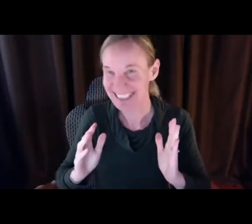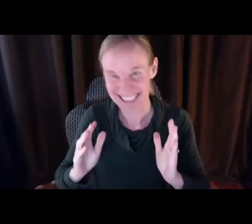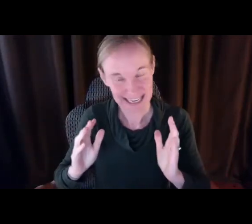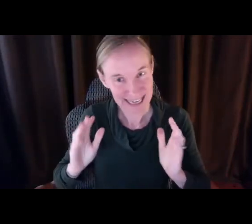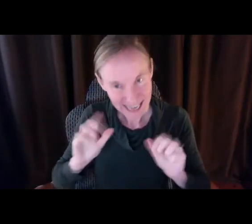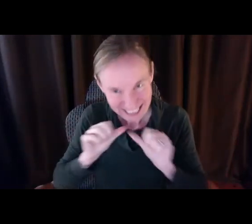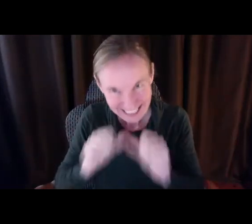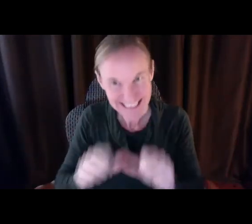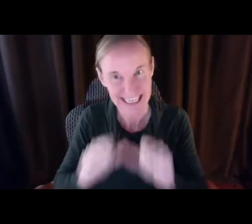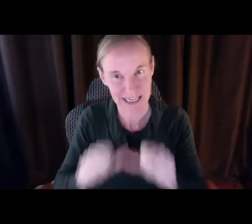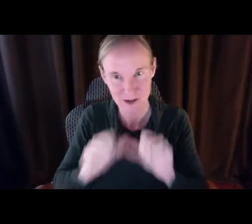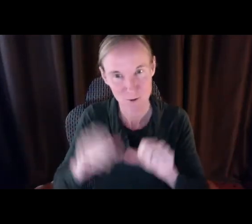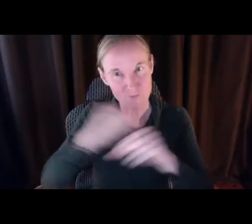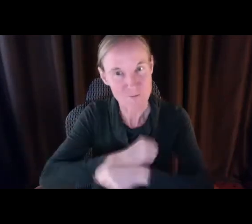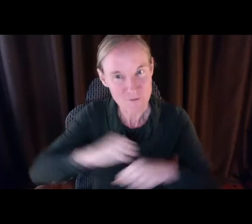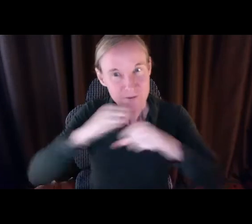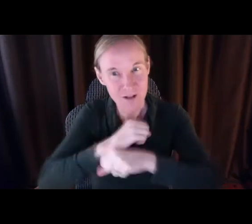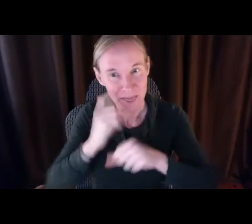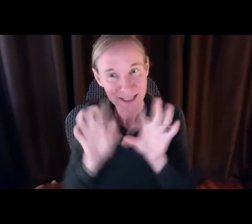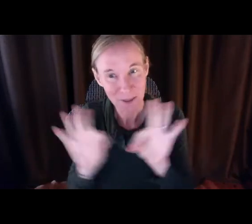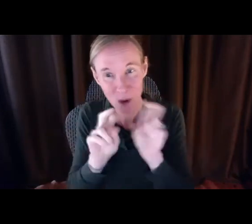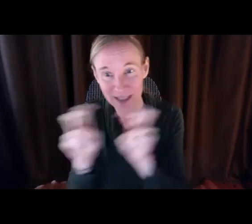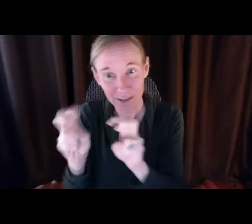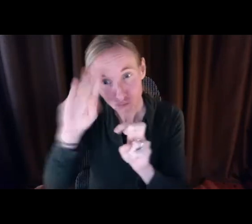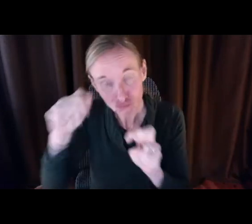and all of the ongoing effort that my colleagues and I